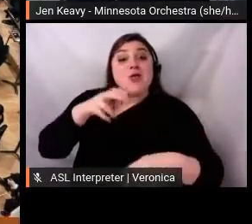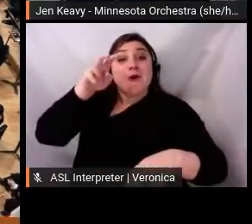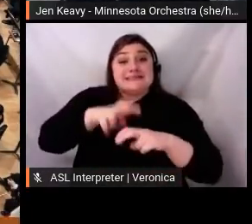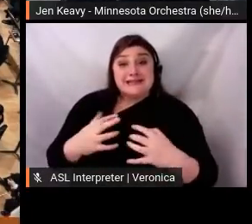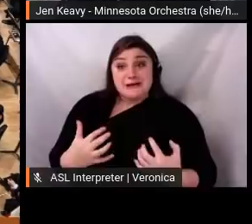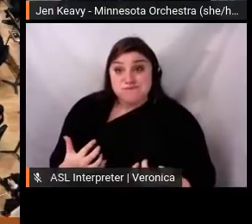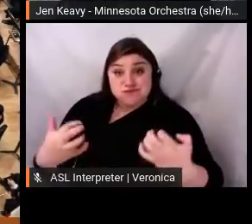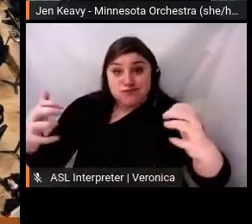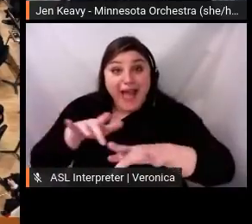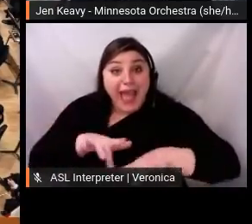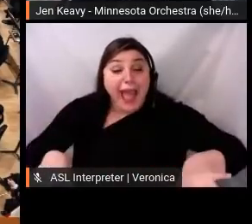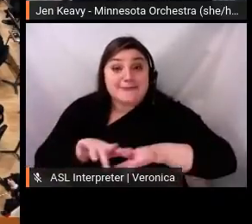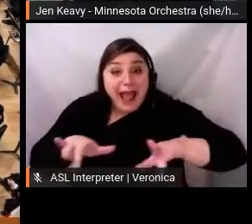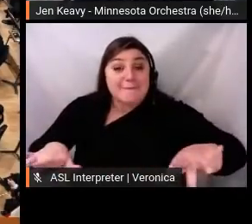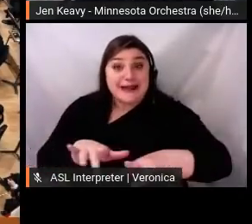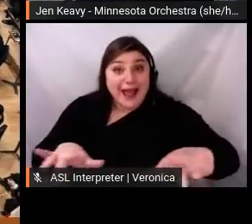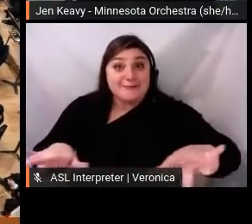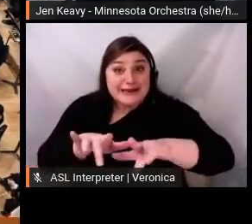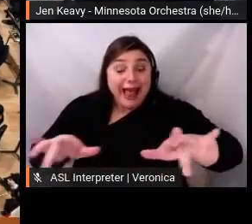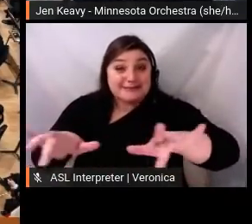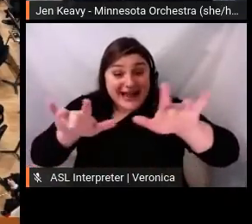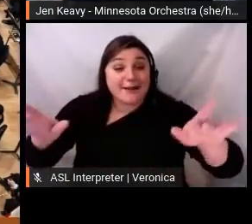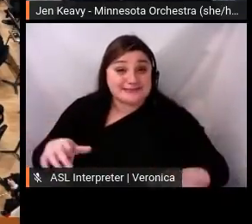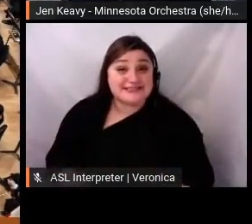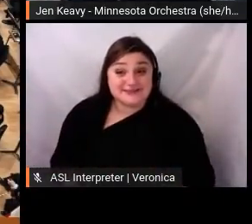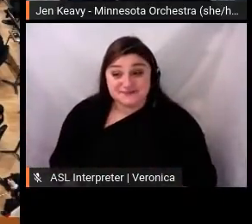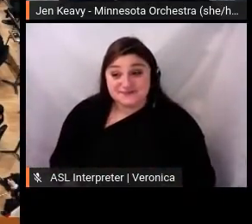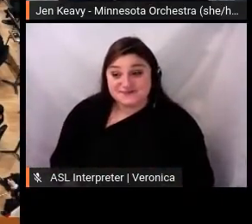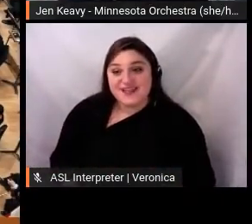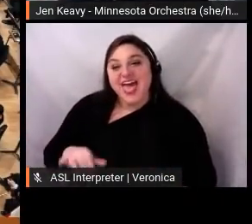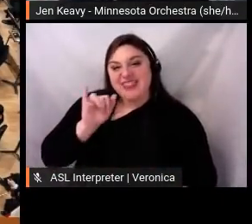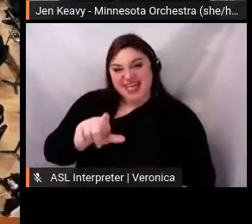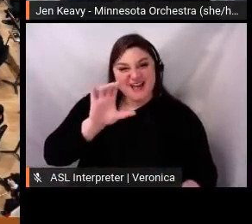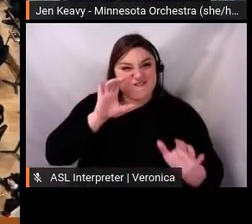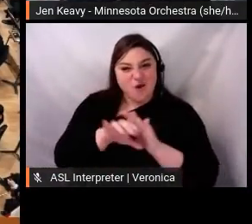Minnesota. The image you see here is from that night. And although